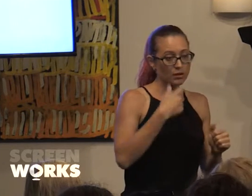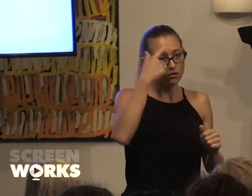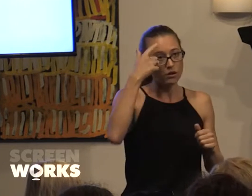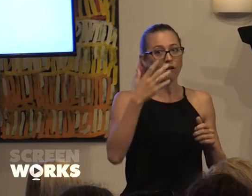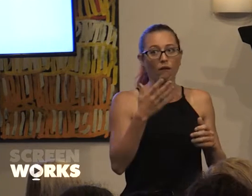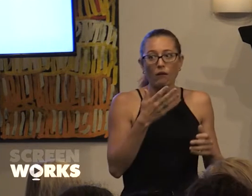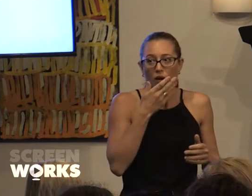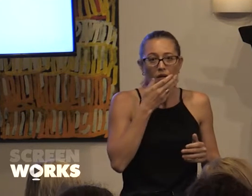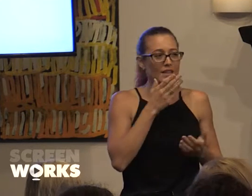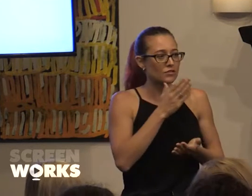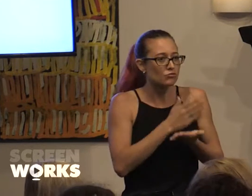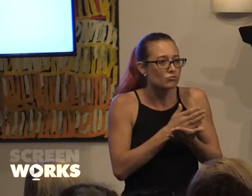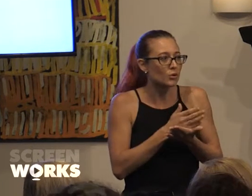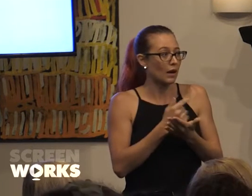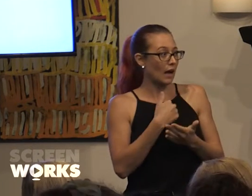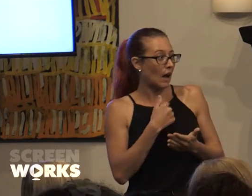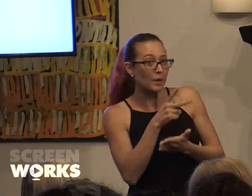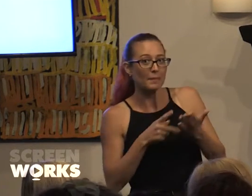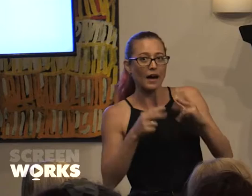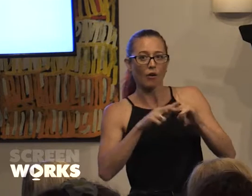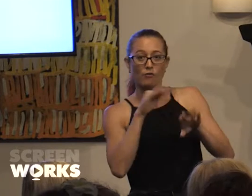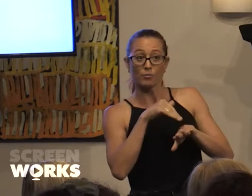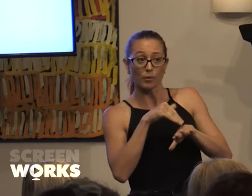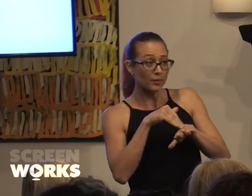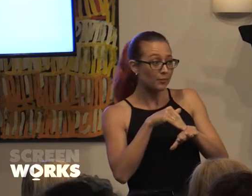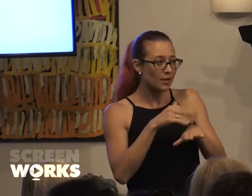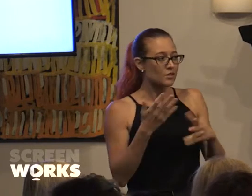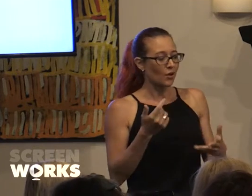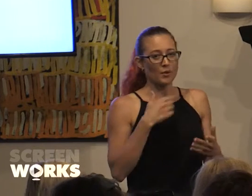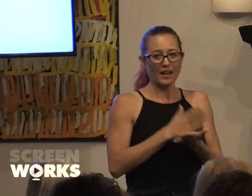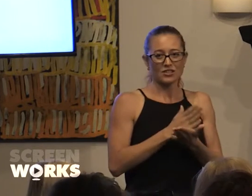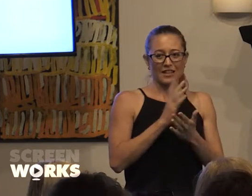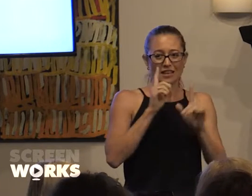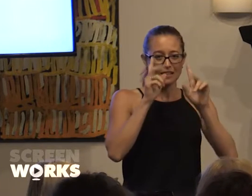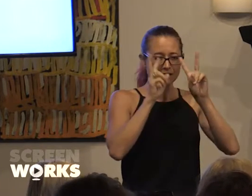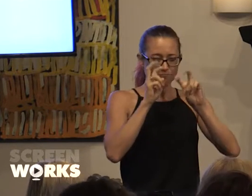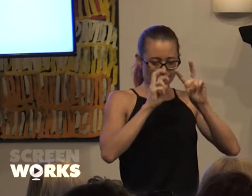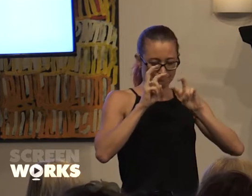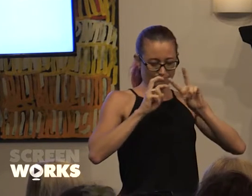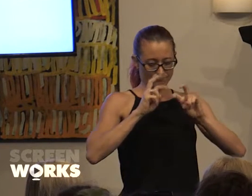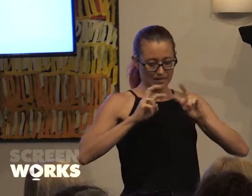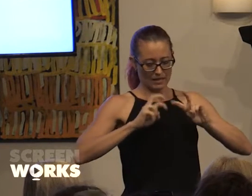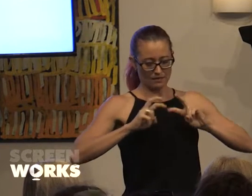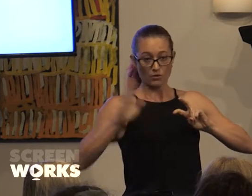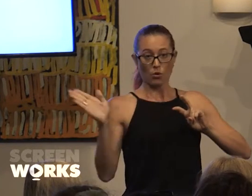And we thought, are we part of the problem? So we actually then had to do an analysis of all the applications that